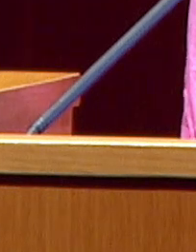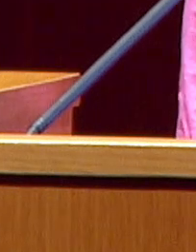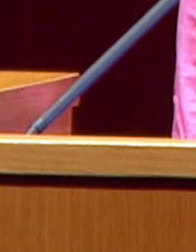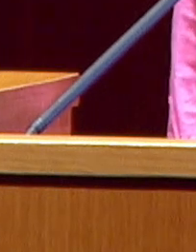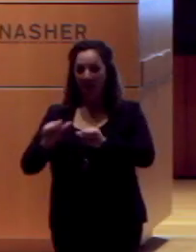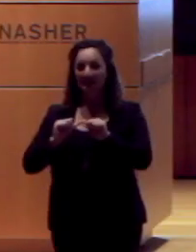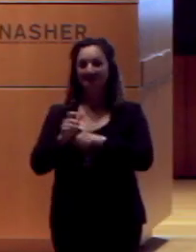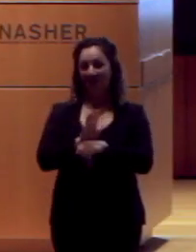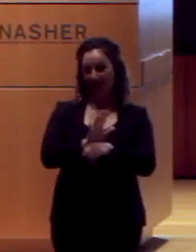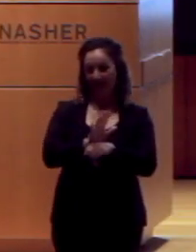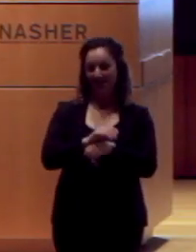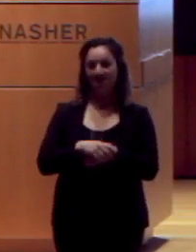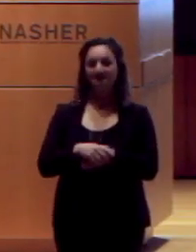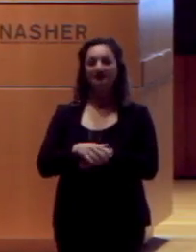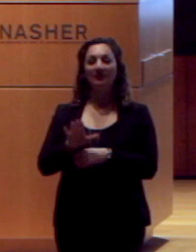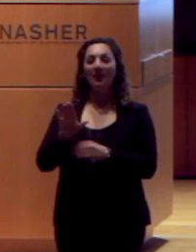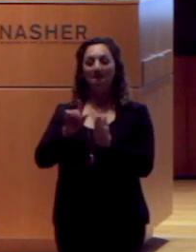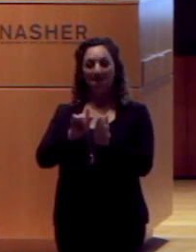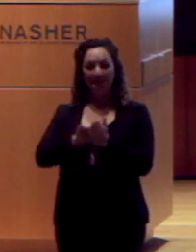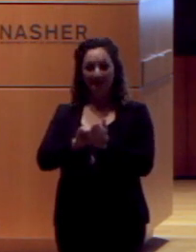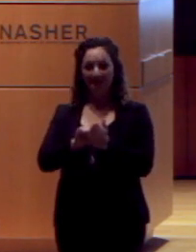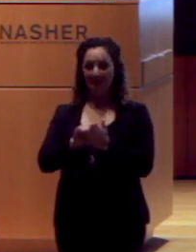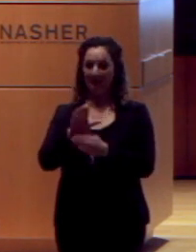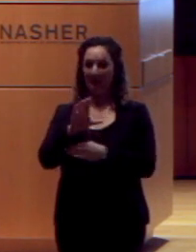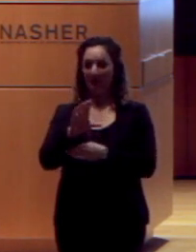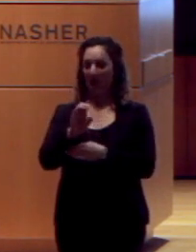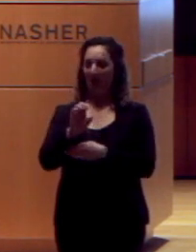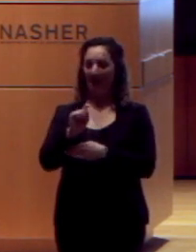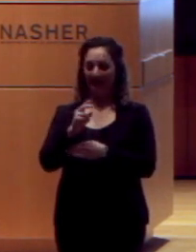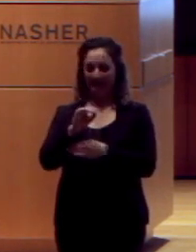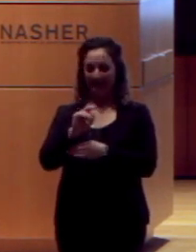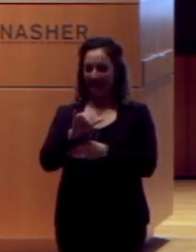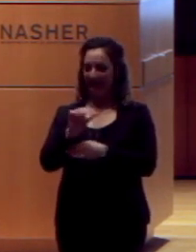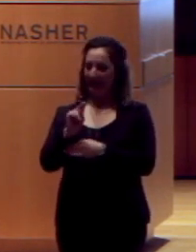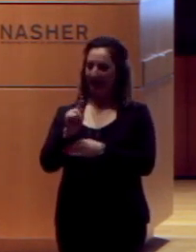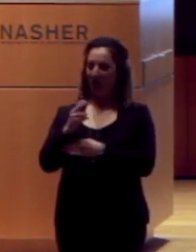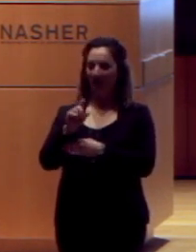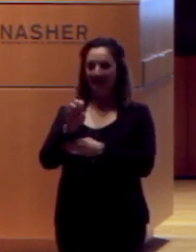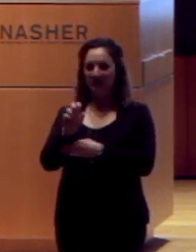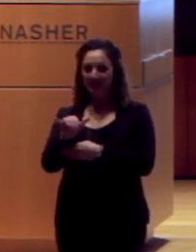Sandahl's publications include a coedited anthology, Bodies in Commotion: Disability and Performance,